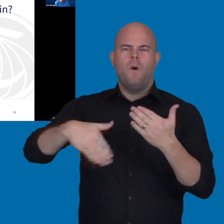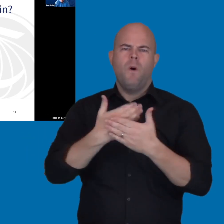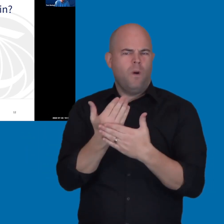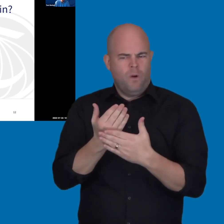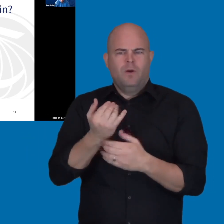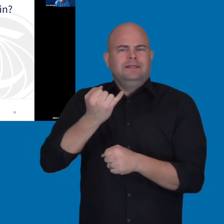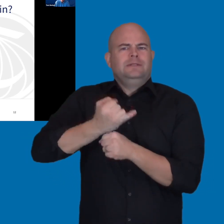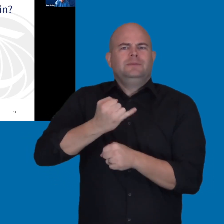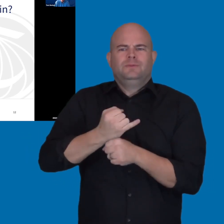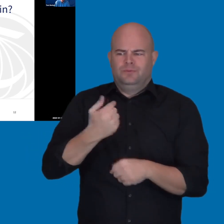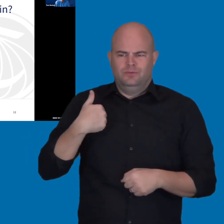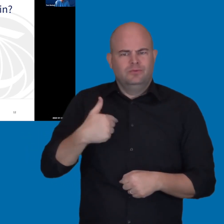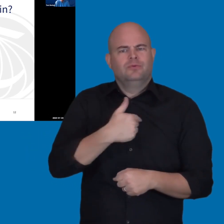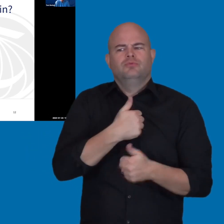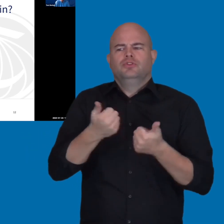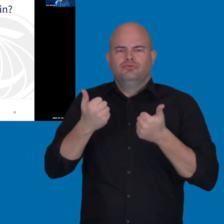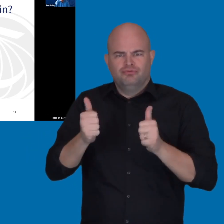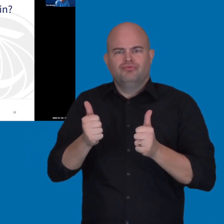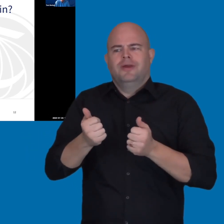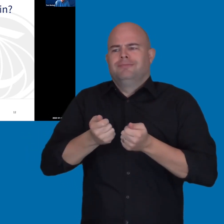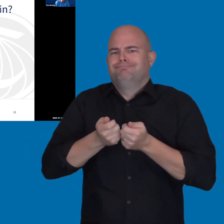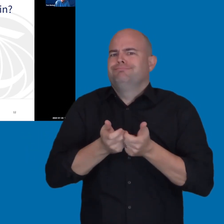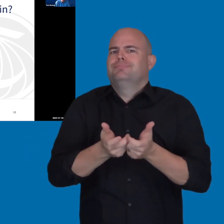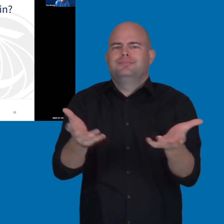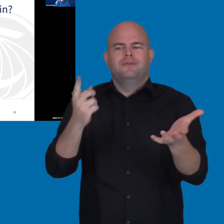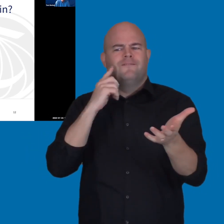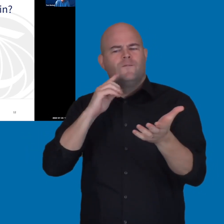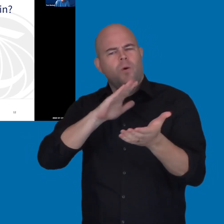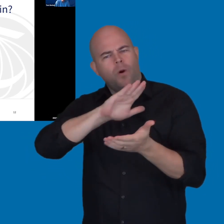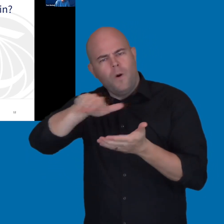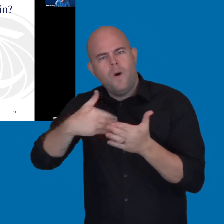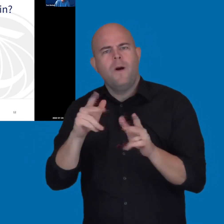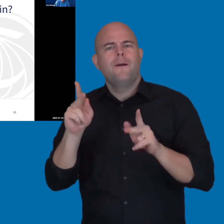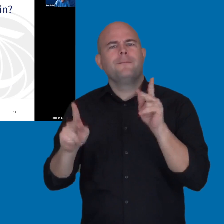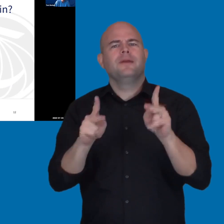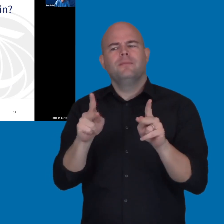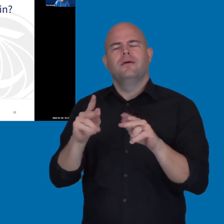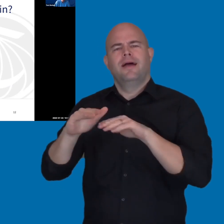that all persons, including any people that have a disability, can access our technology.